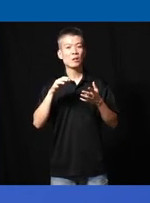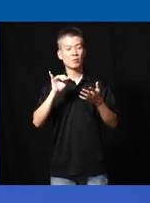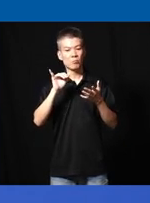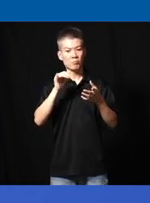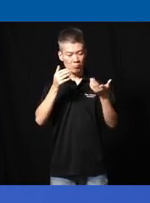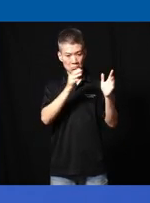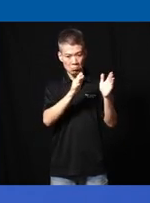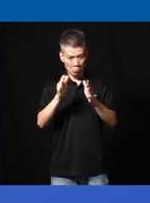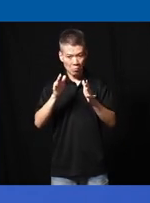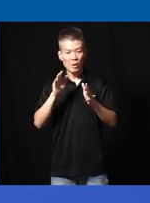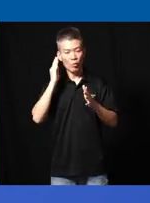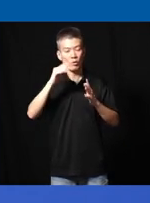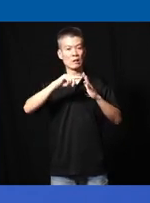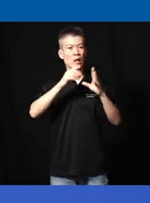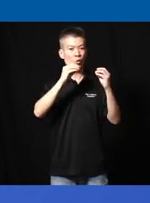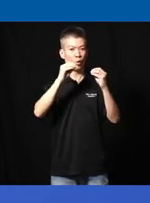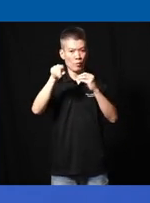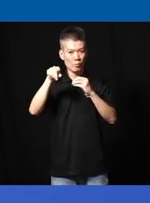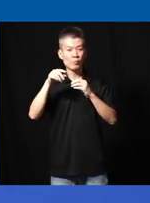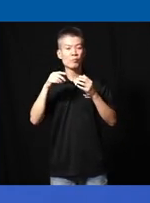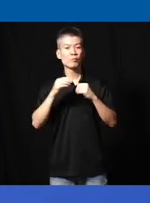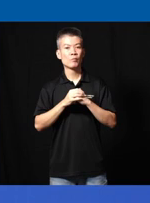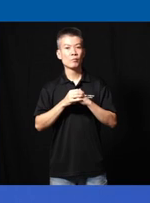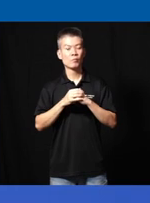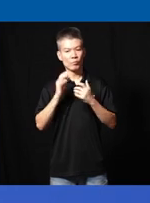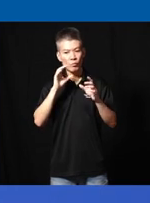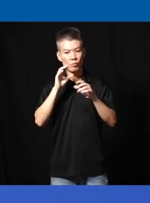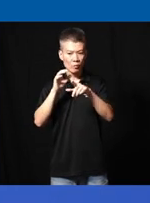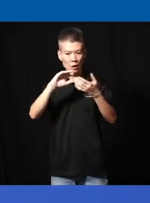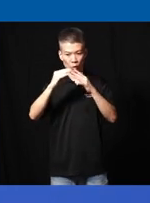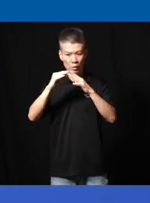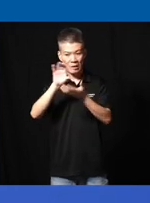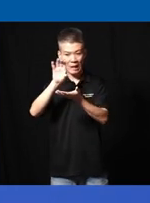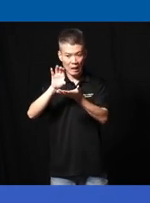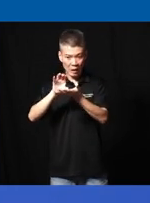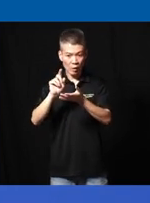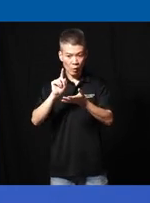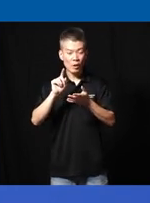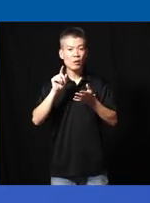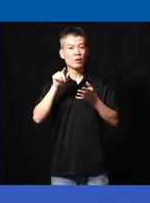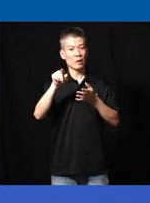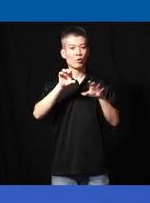pipeline again we are beginning to talk to uh we call uh community centers where uh they are doing